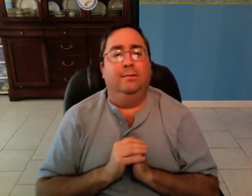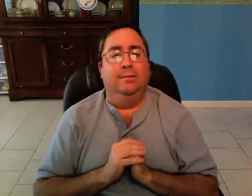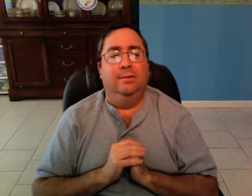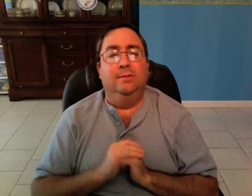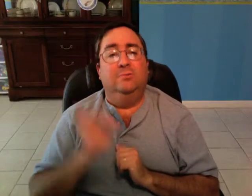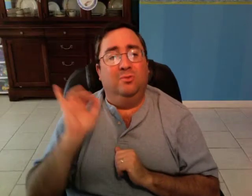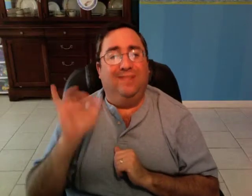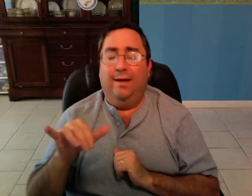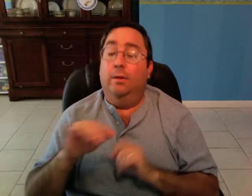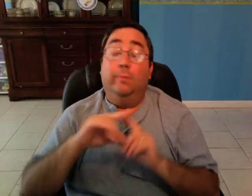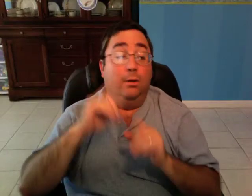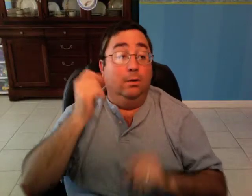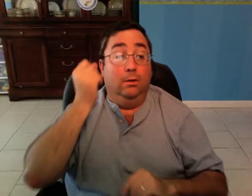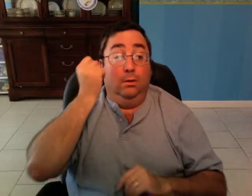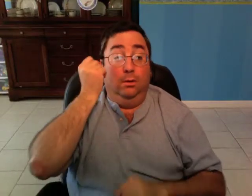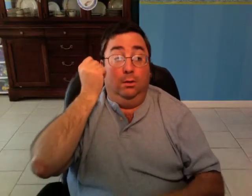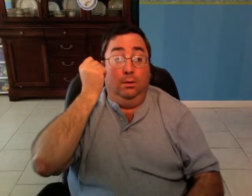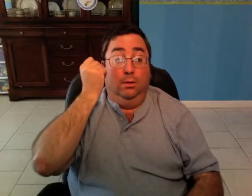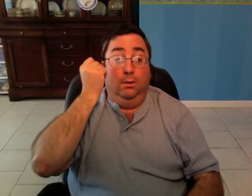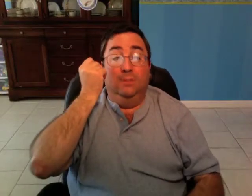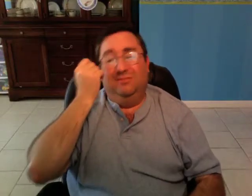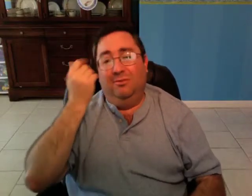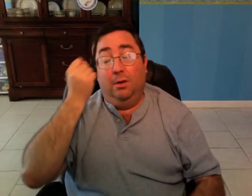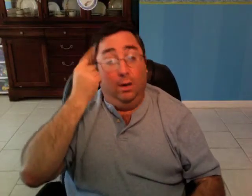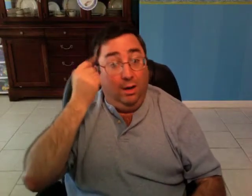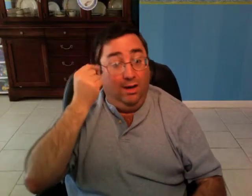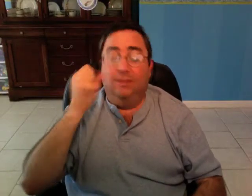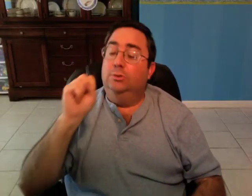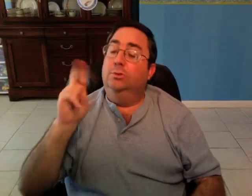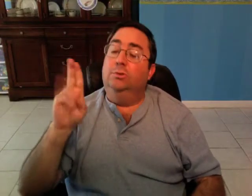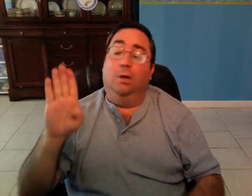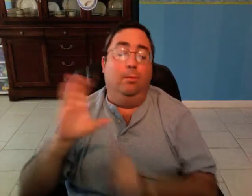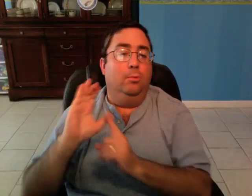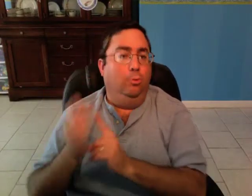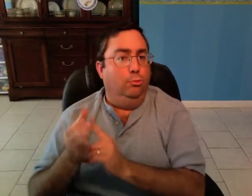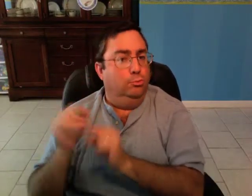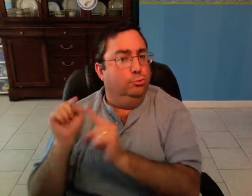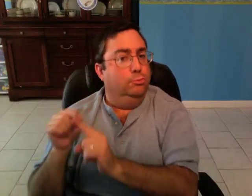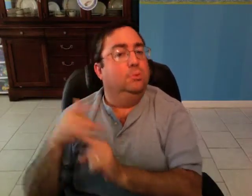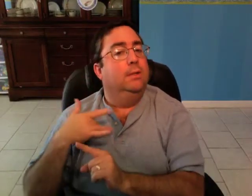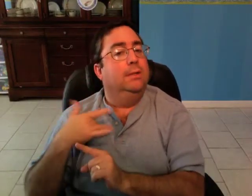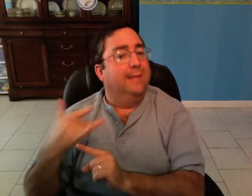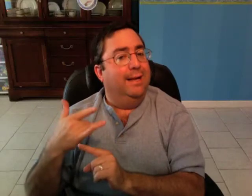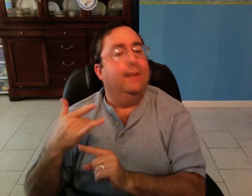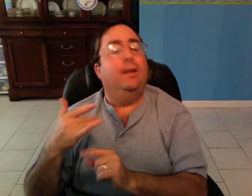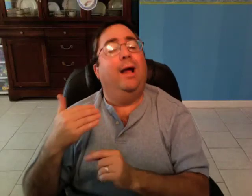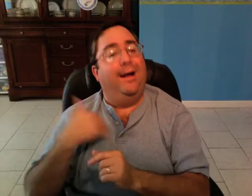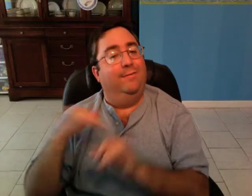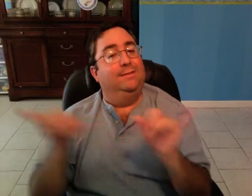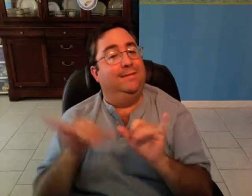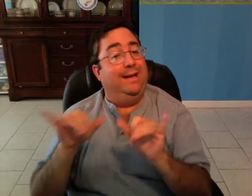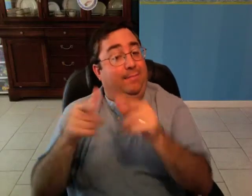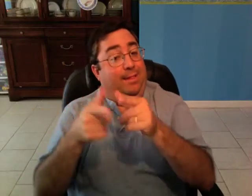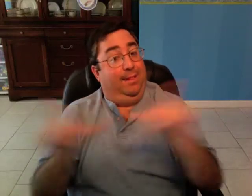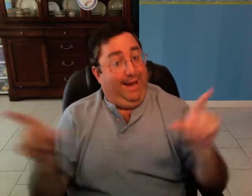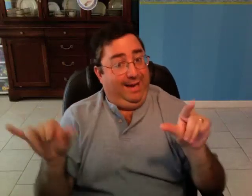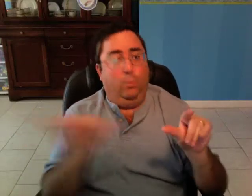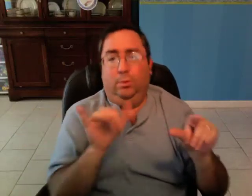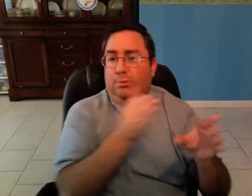But subcultures tend to have the same language as the majority,